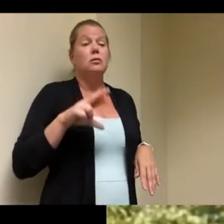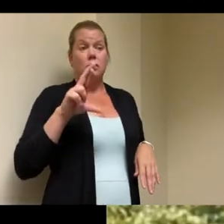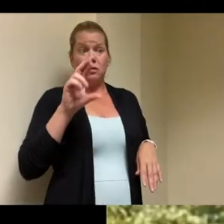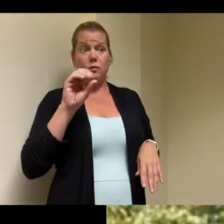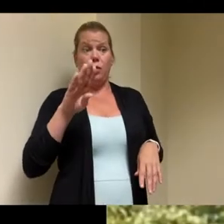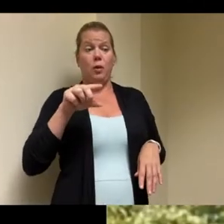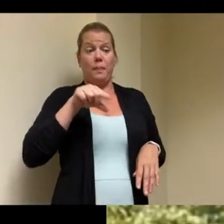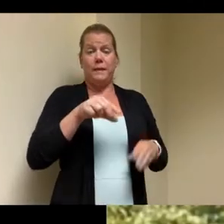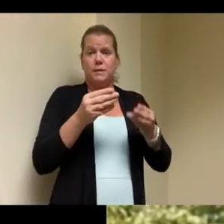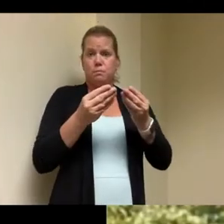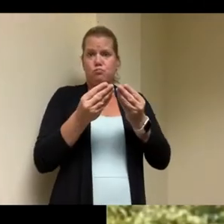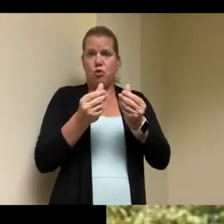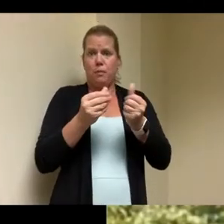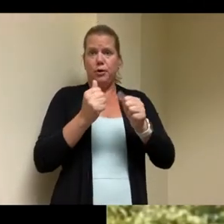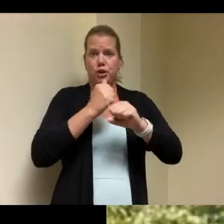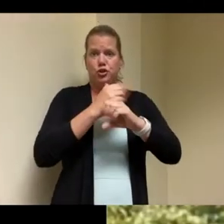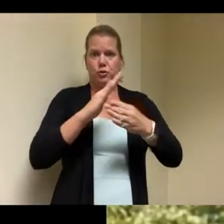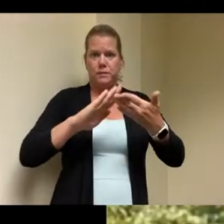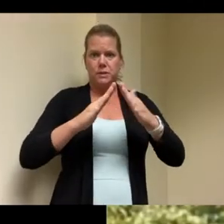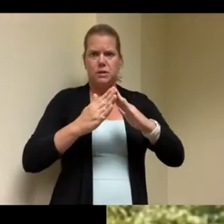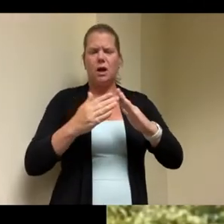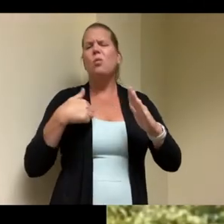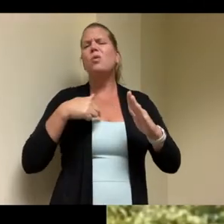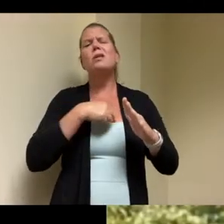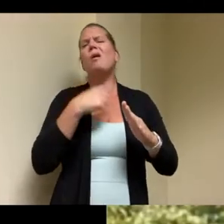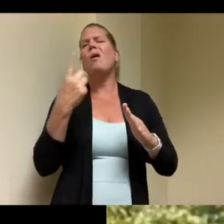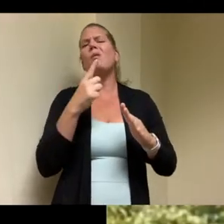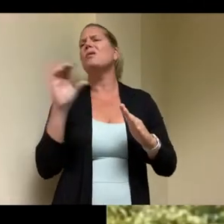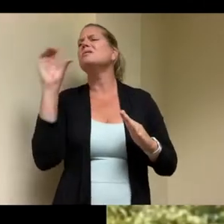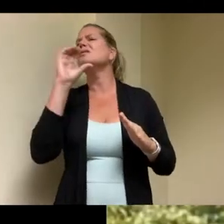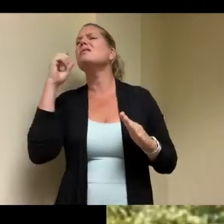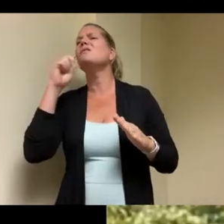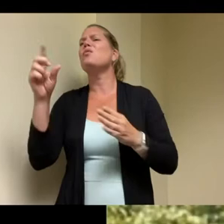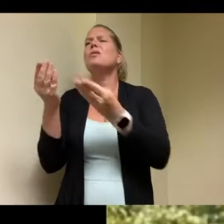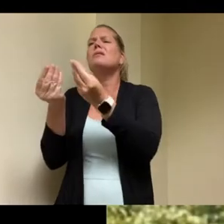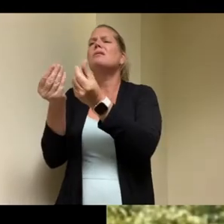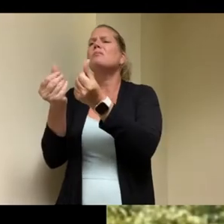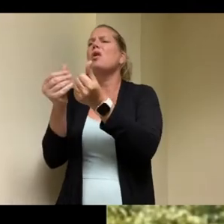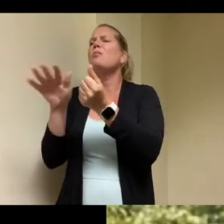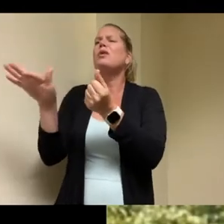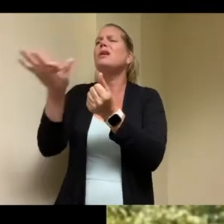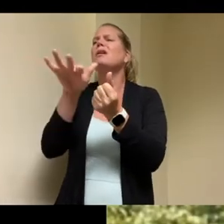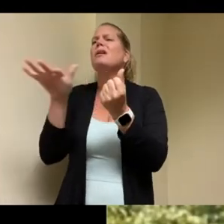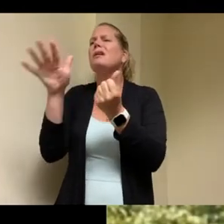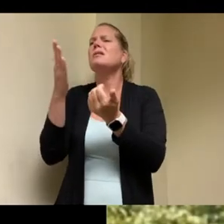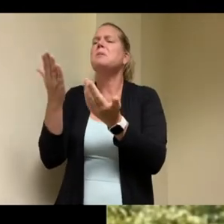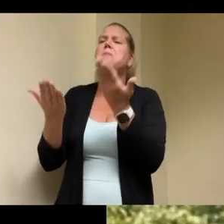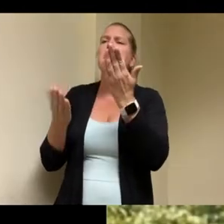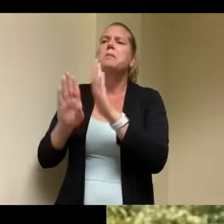at different uh potential development sites uh in quincy um we often get what others maybe don't